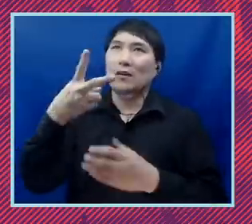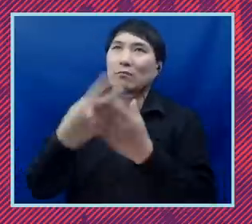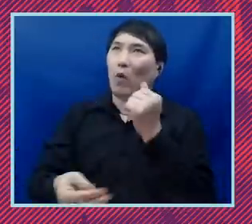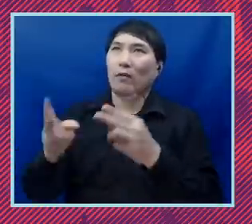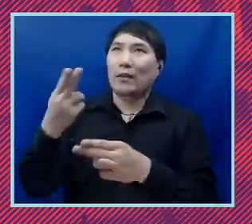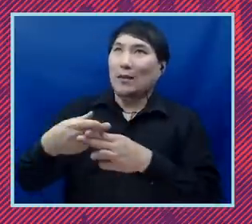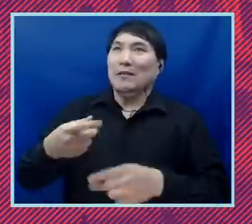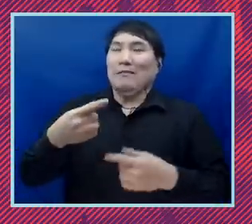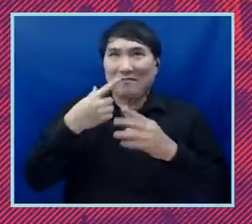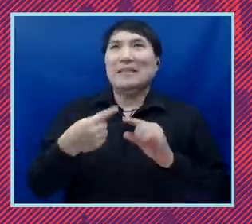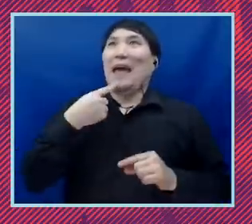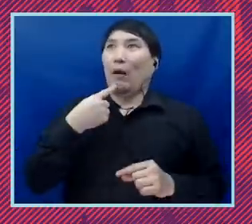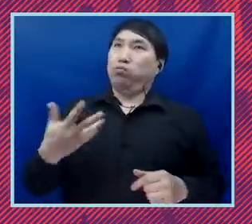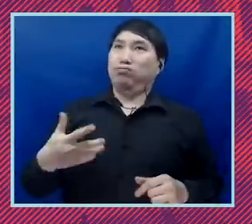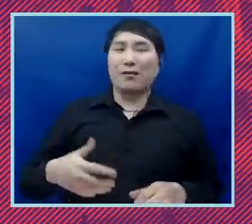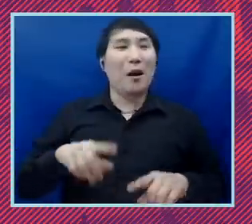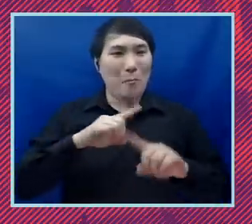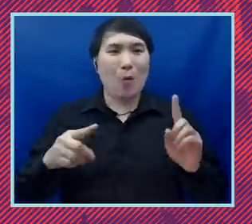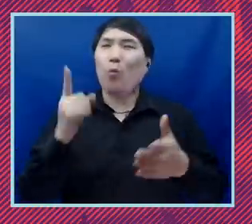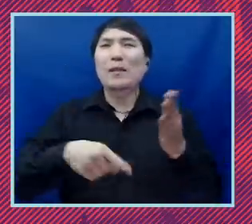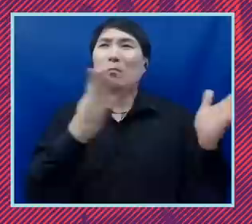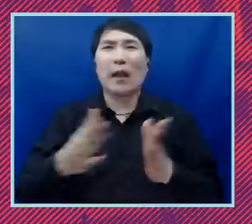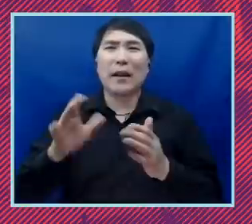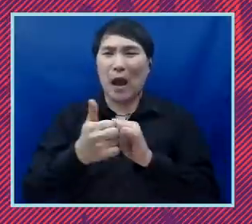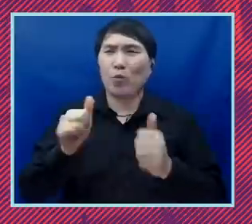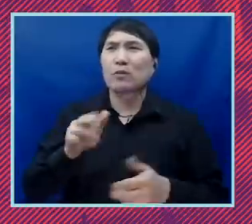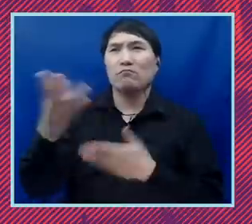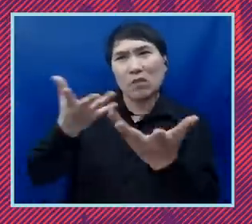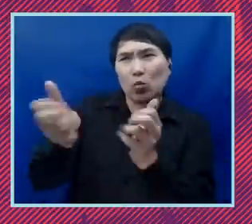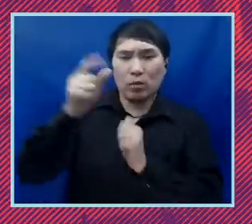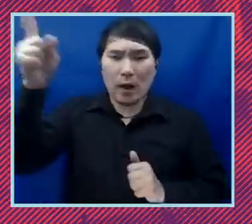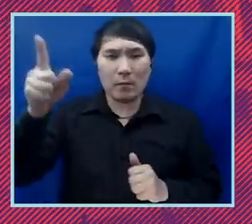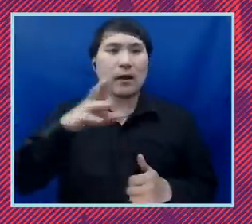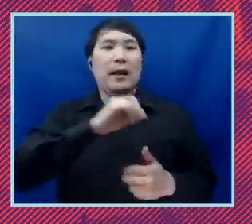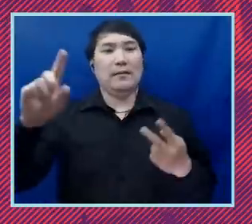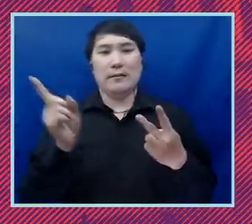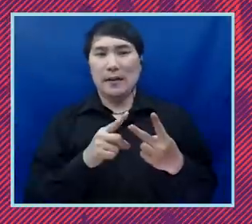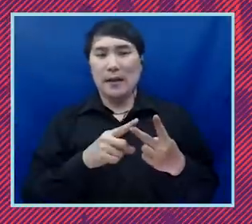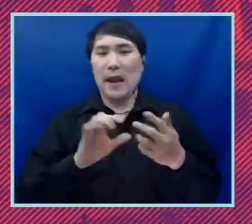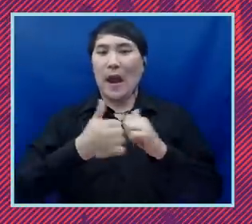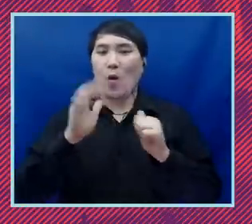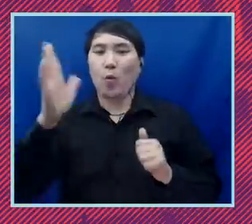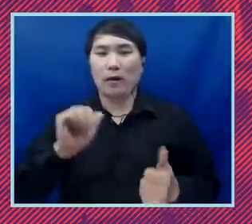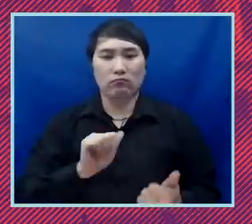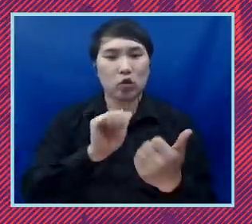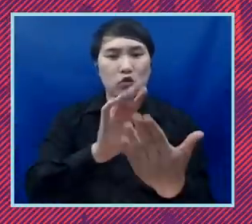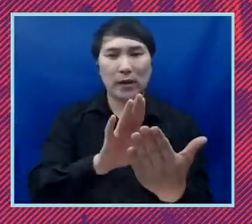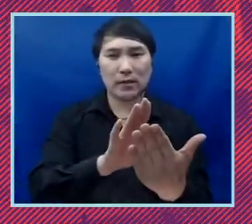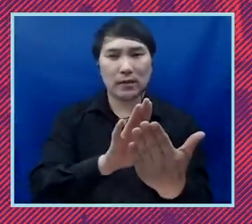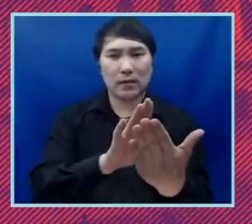Second, I want to talk to you about our kind of multipronged, ambitious plan to address the racial